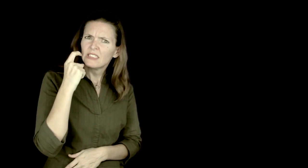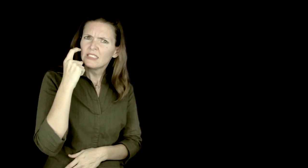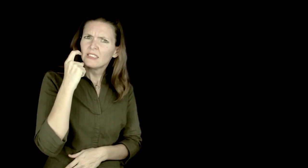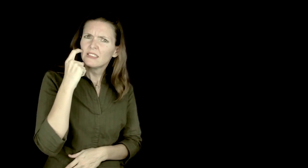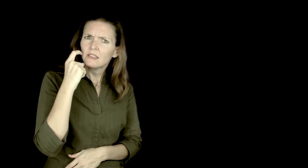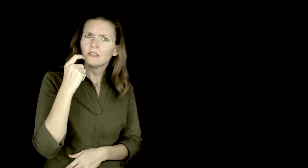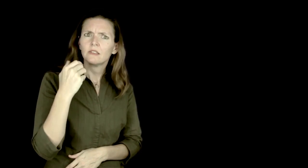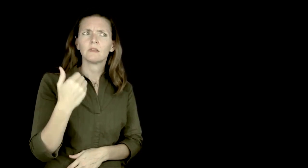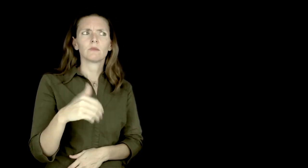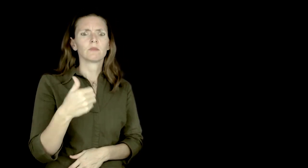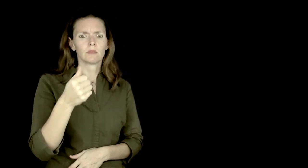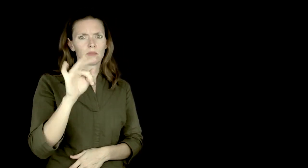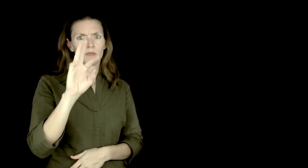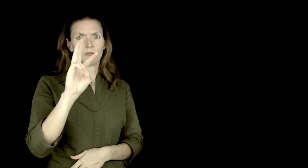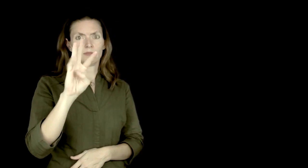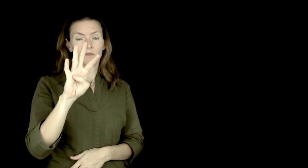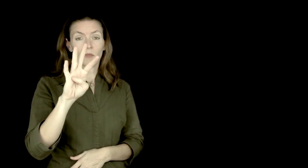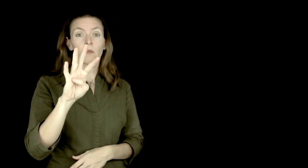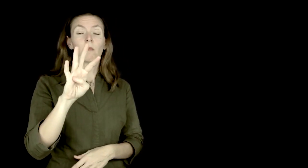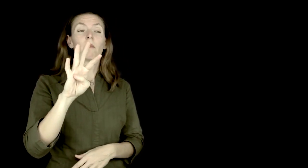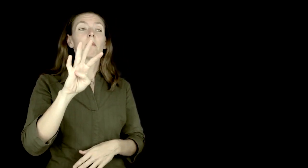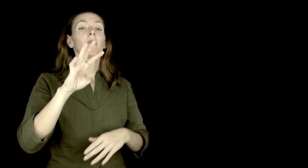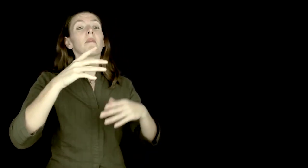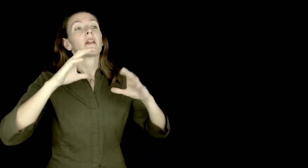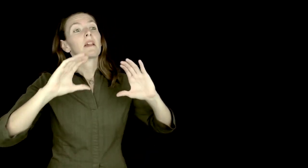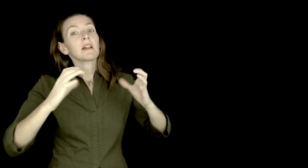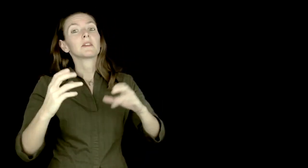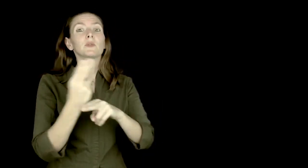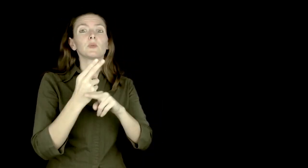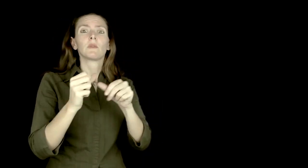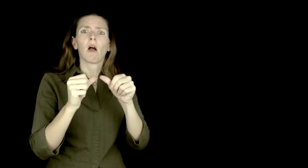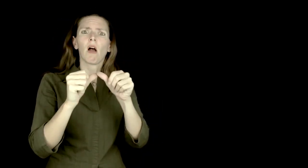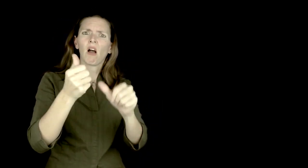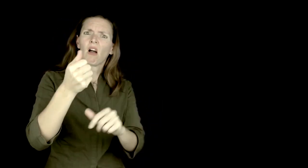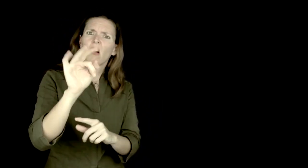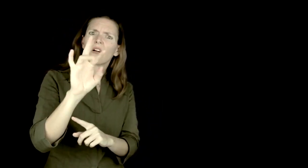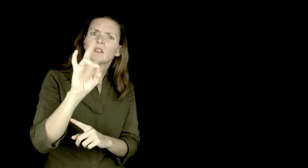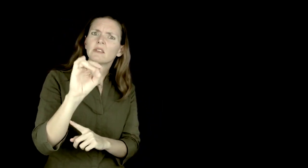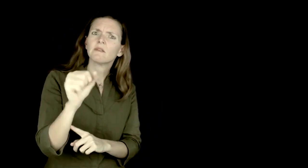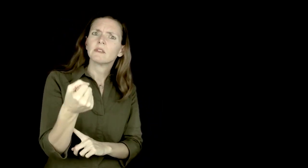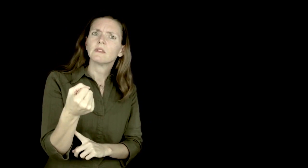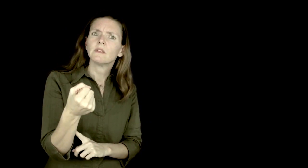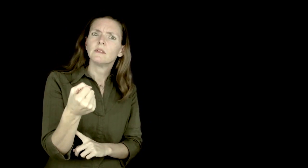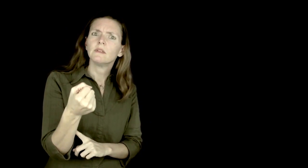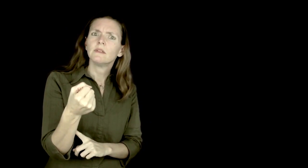1964 isn't very long ago, isn't it? Classes would require this textbook way into late 1970s.